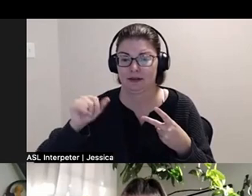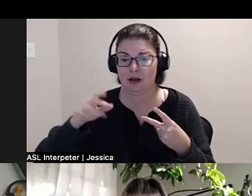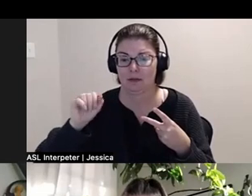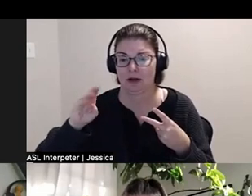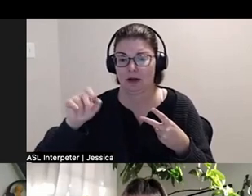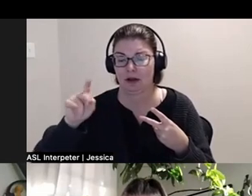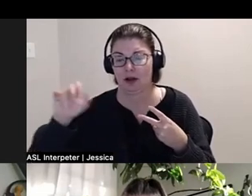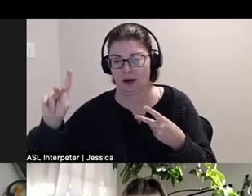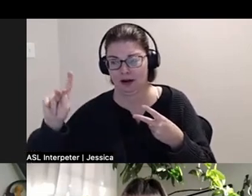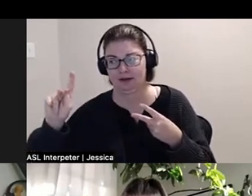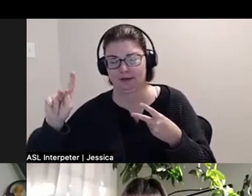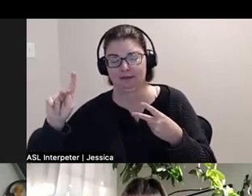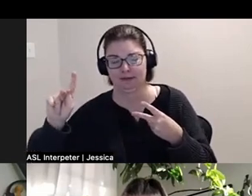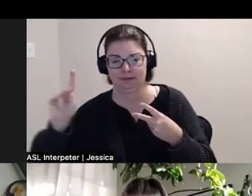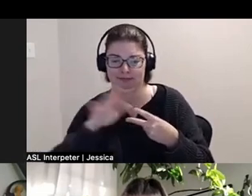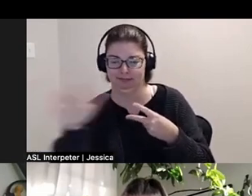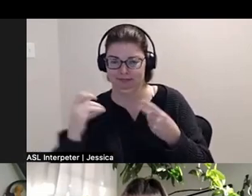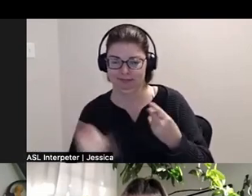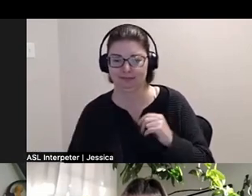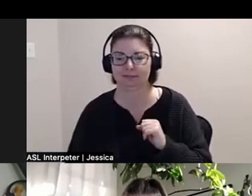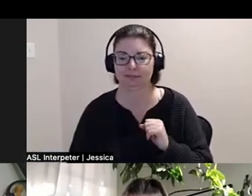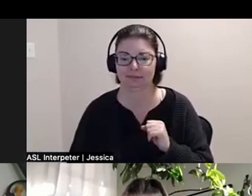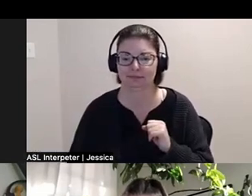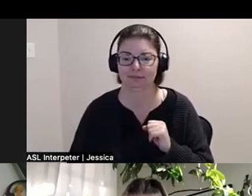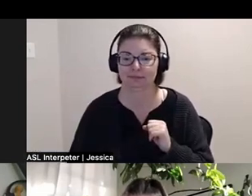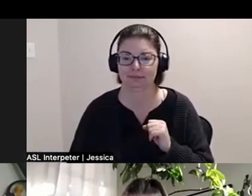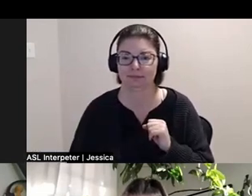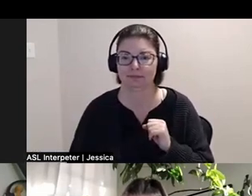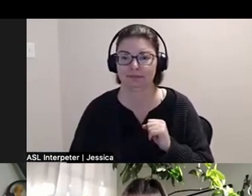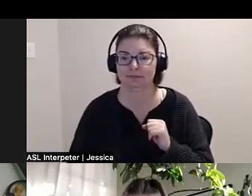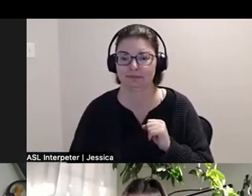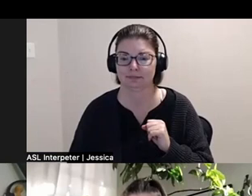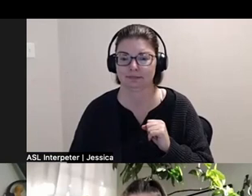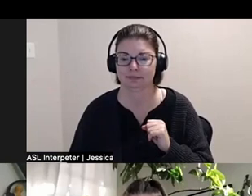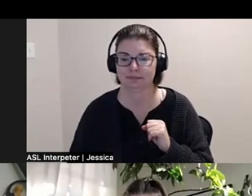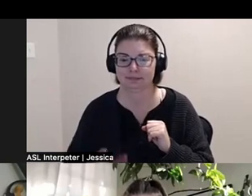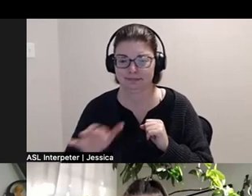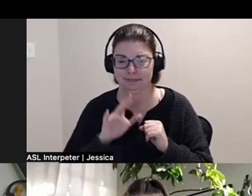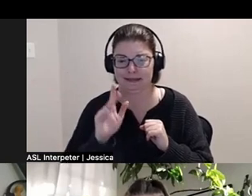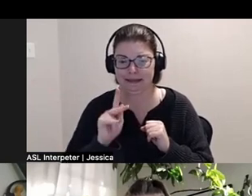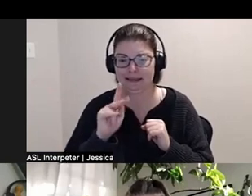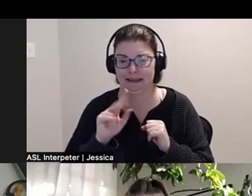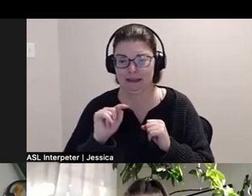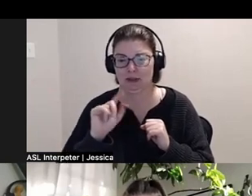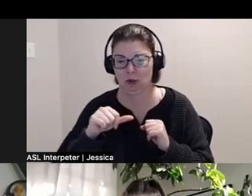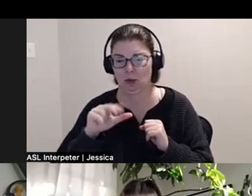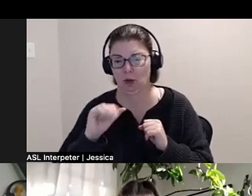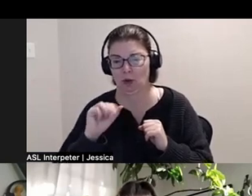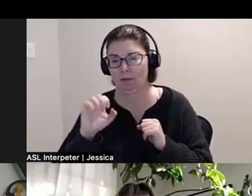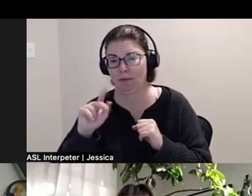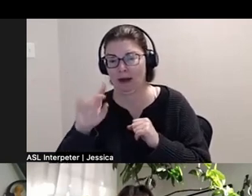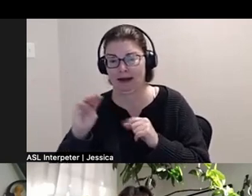Logan: Spelled K-T-A-Q-sorry-M-K-U-K *laugh* Rebecca: I'll drop it in the chat.